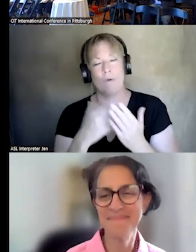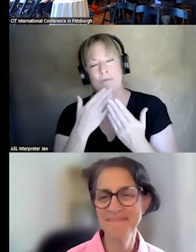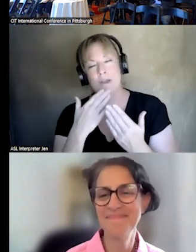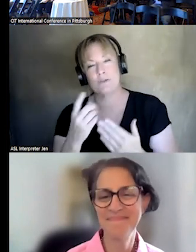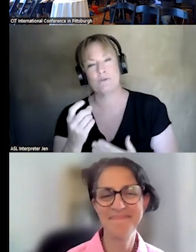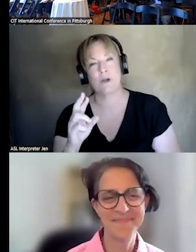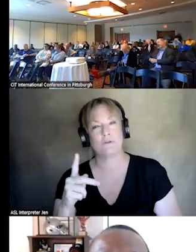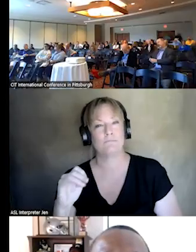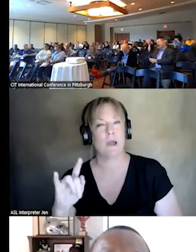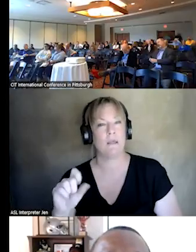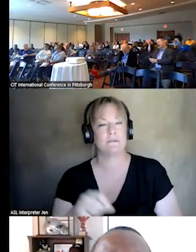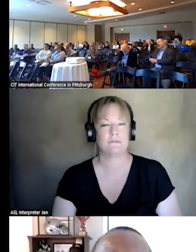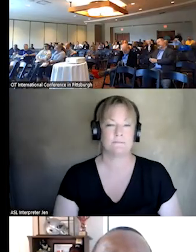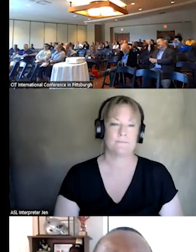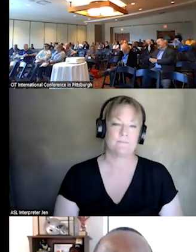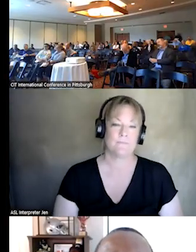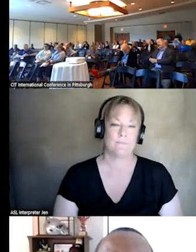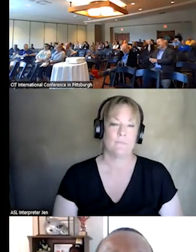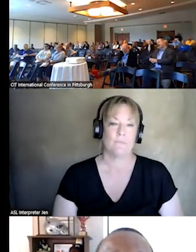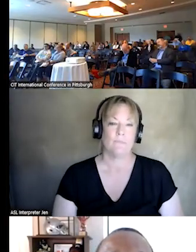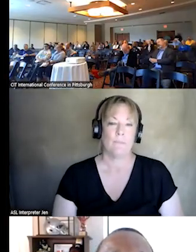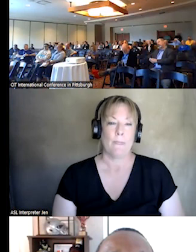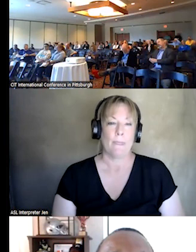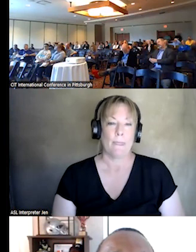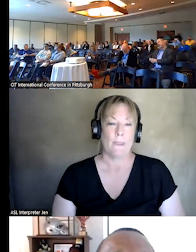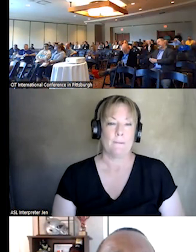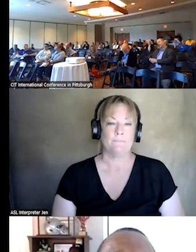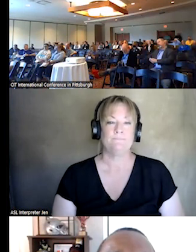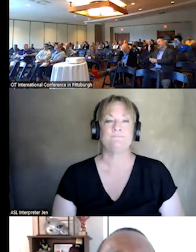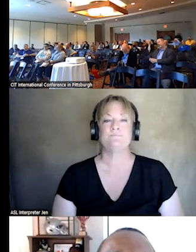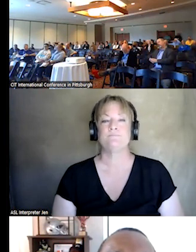THANK YOU. >> WANT TO REMIND EVERYONE